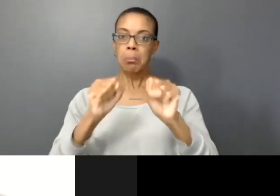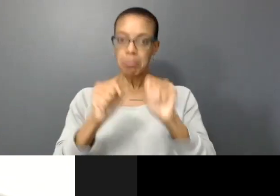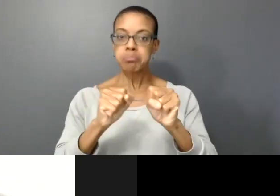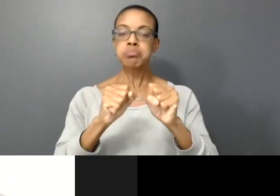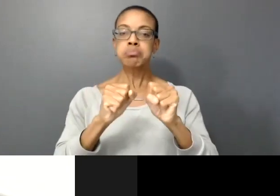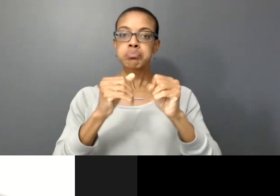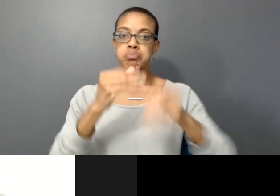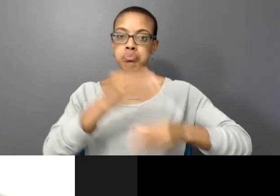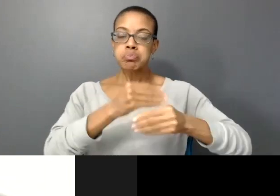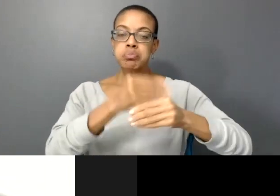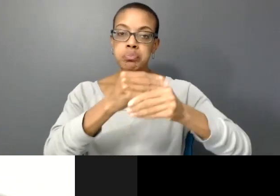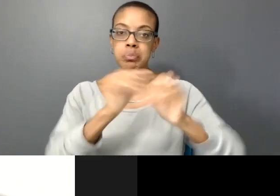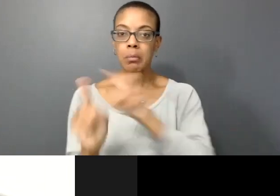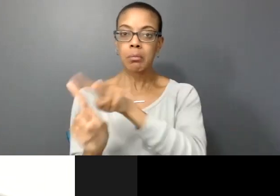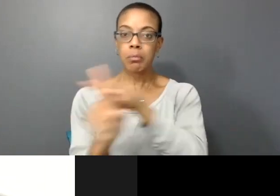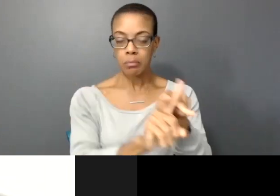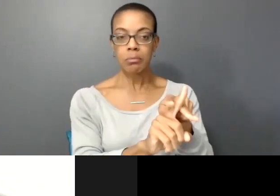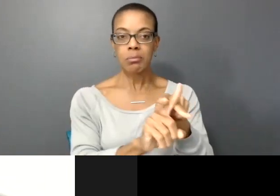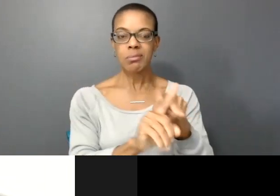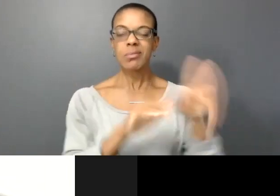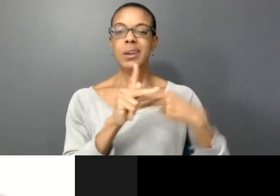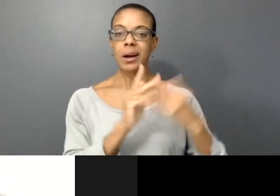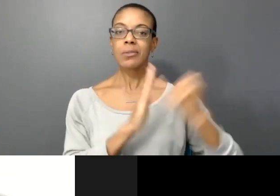apply to this kind of art to different formats.